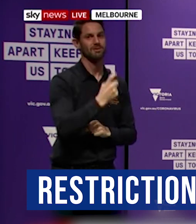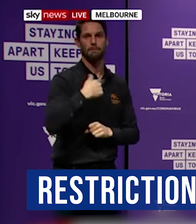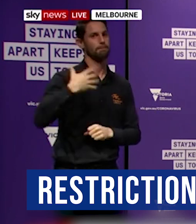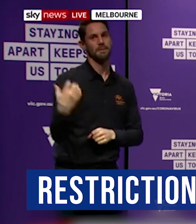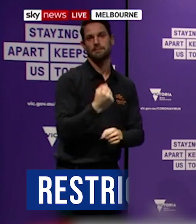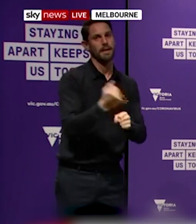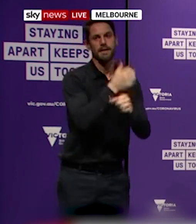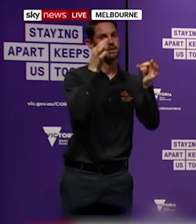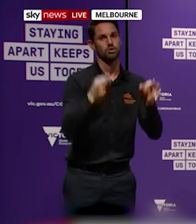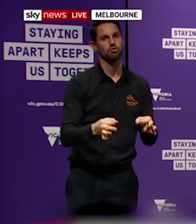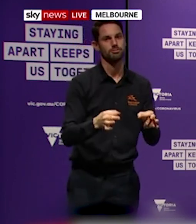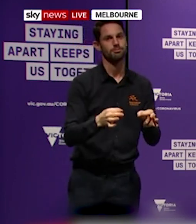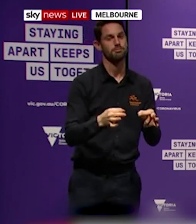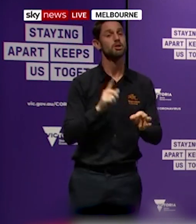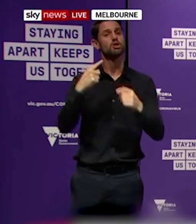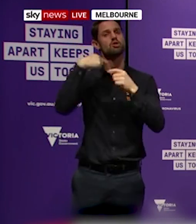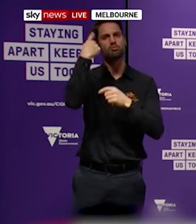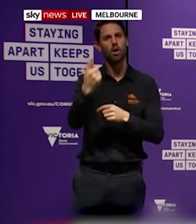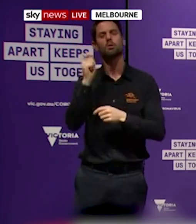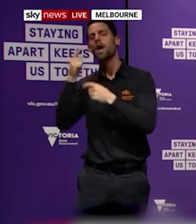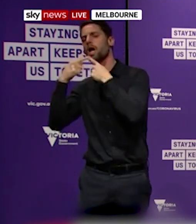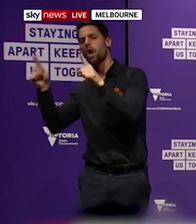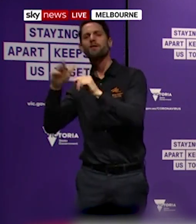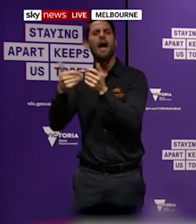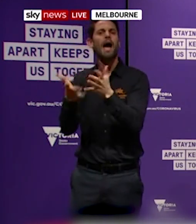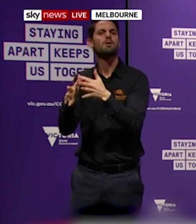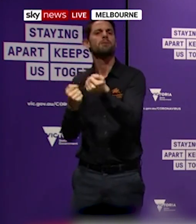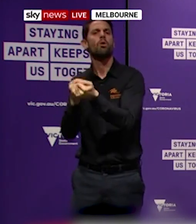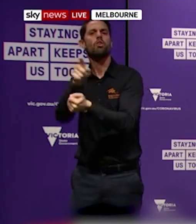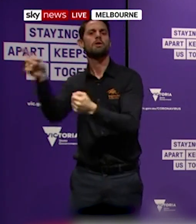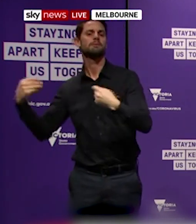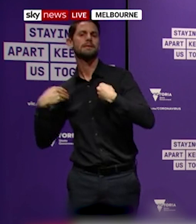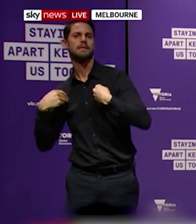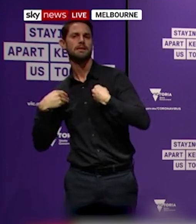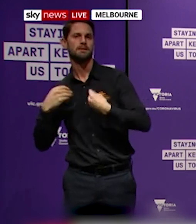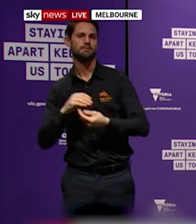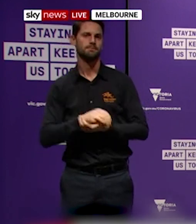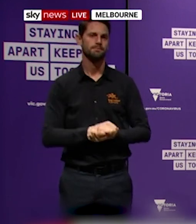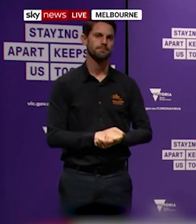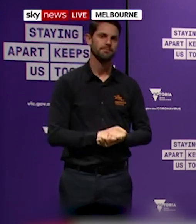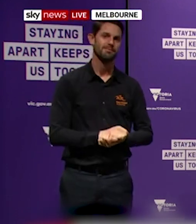go back to settings that we became all too familiar with some time ago cafes,